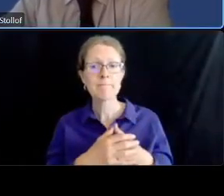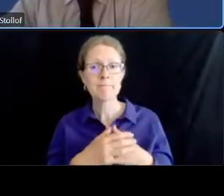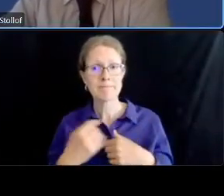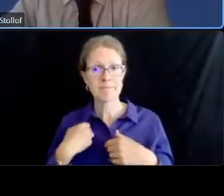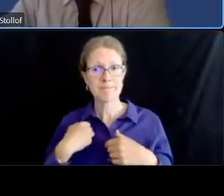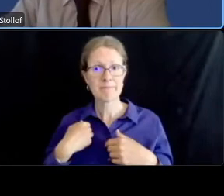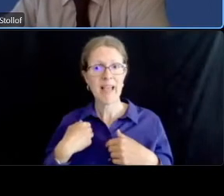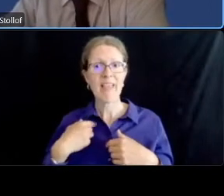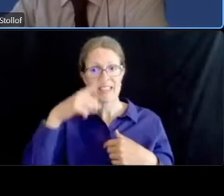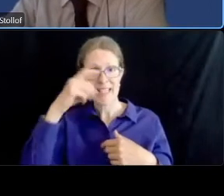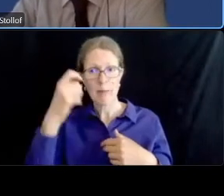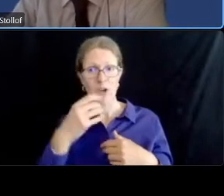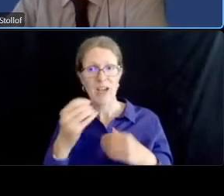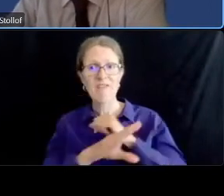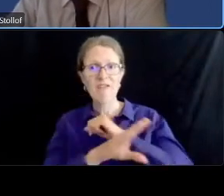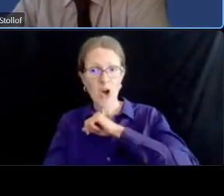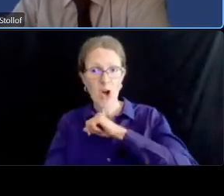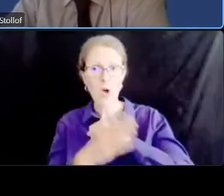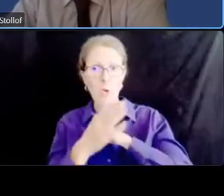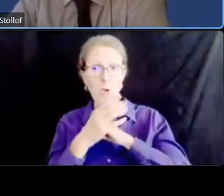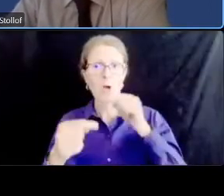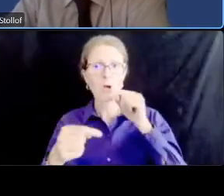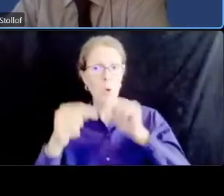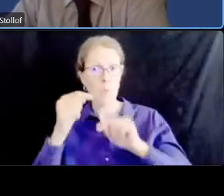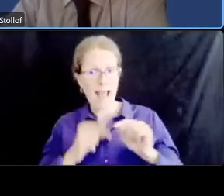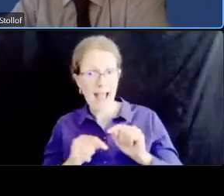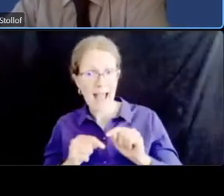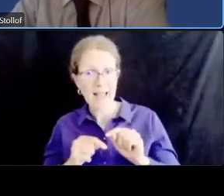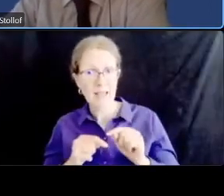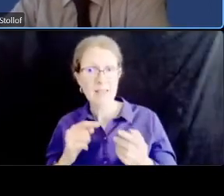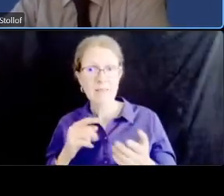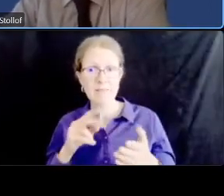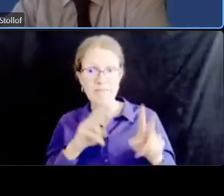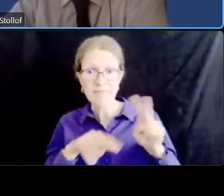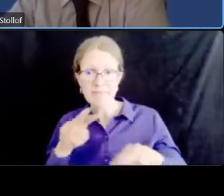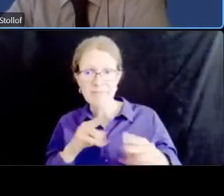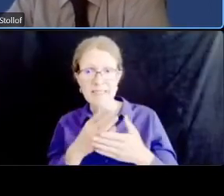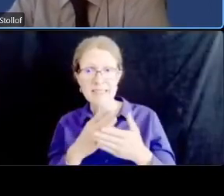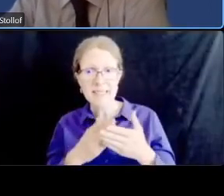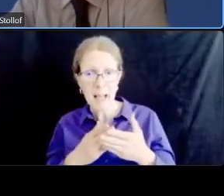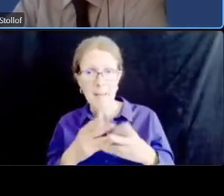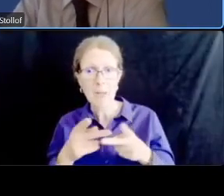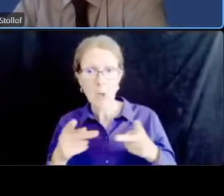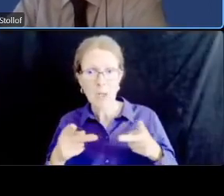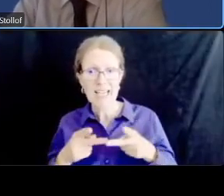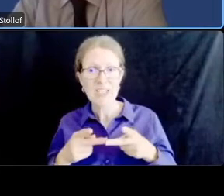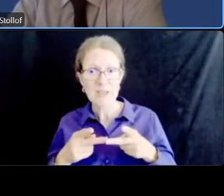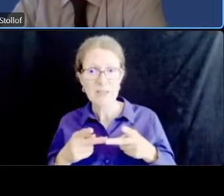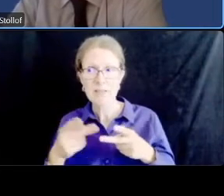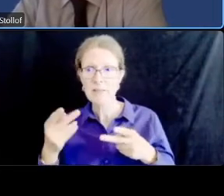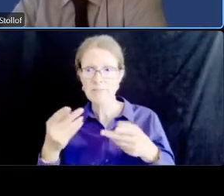us to look at again some of the locations might be residential and some collector roads where traffic